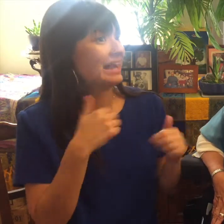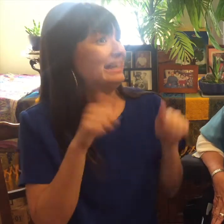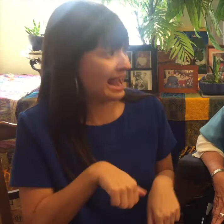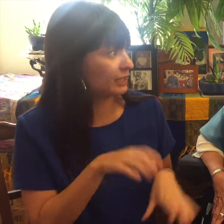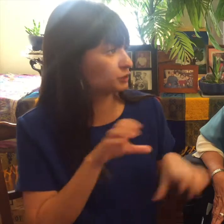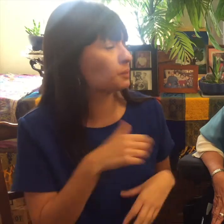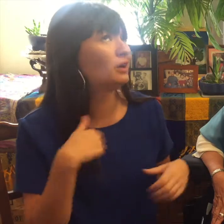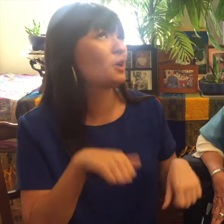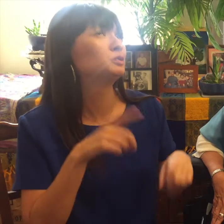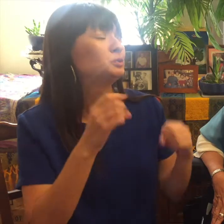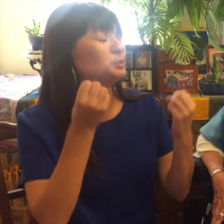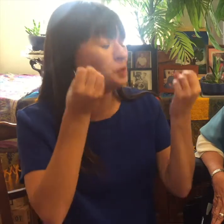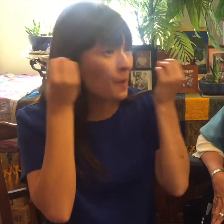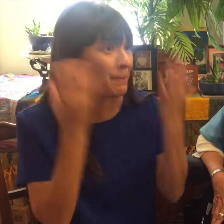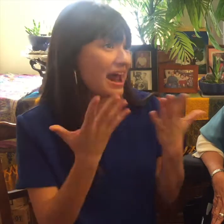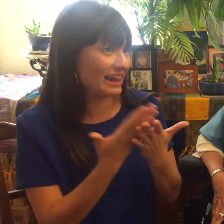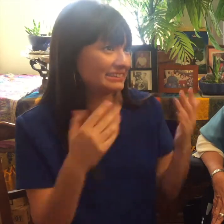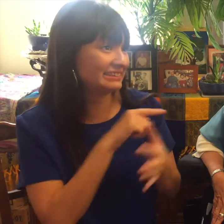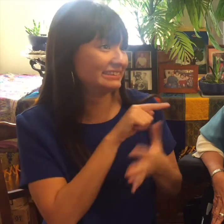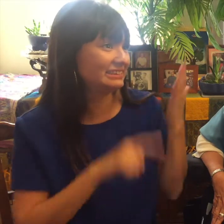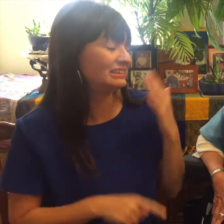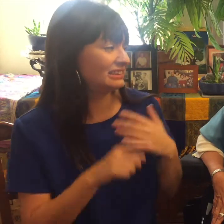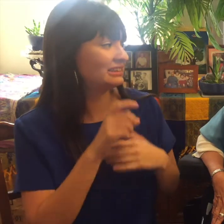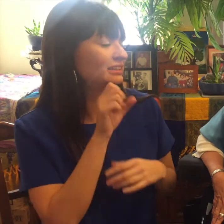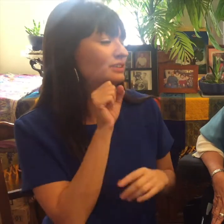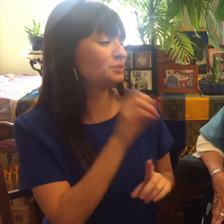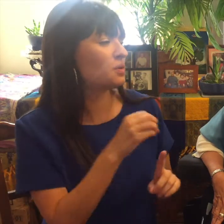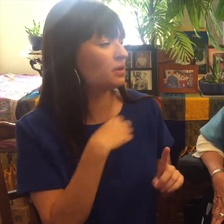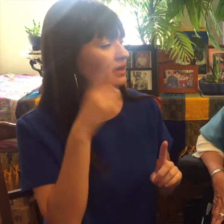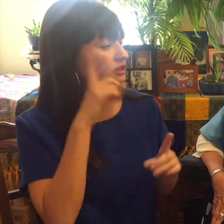paradigm shift and think about what Deaf people can do and they have done so many